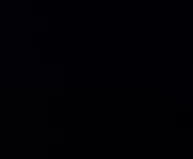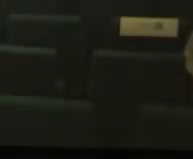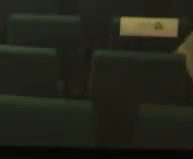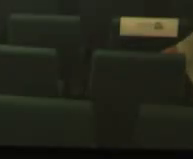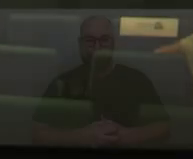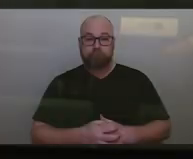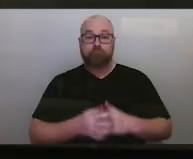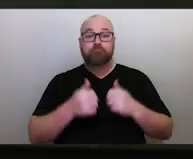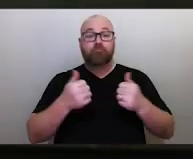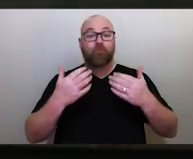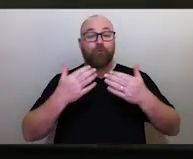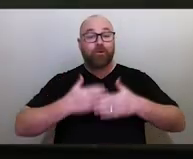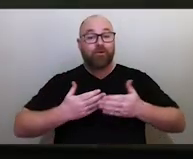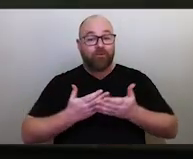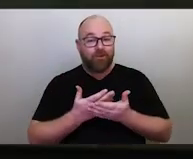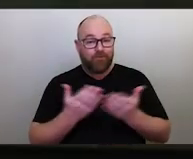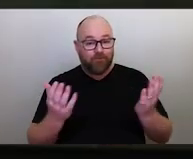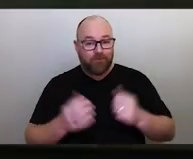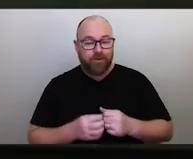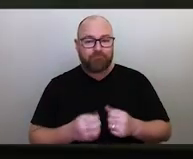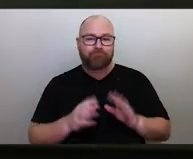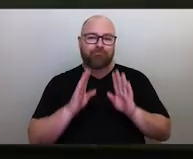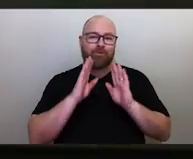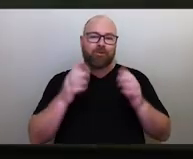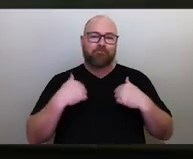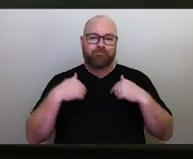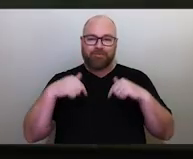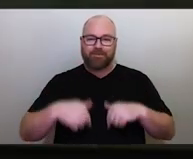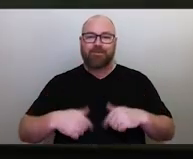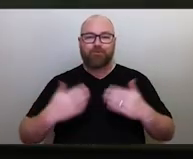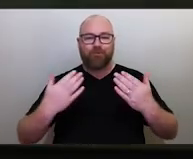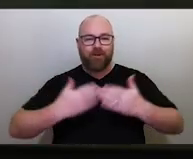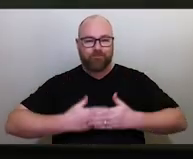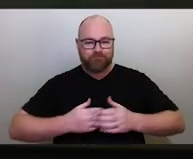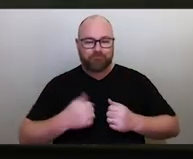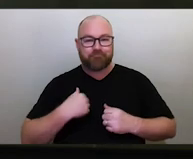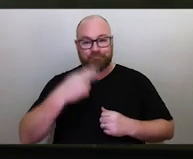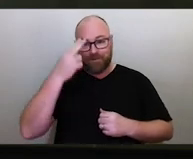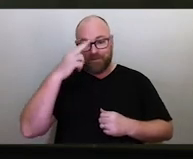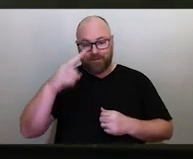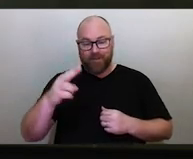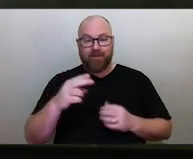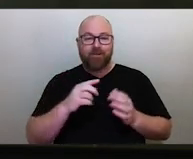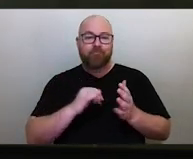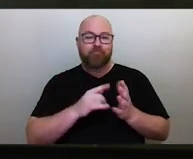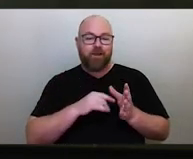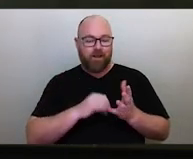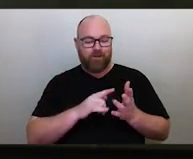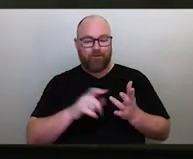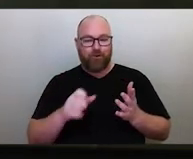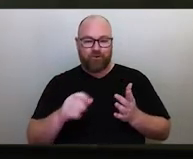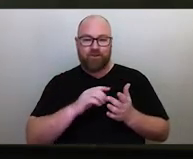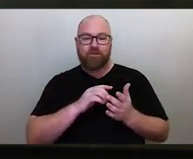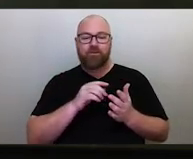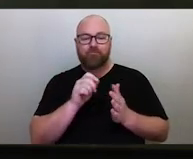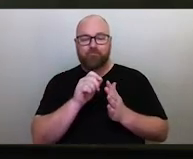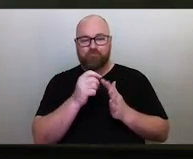Good evening, everyone. It's wonderful to be here with you tonight. My name is Associate Professor Helen Johnston, and I'm an Astronomer